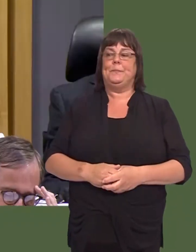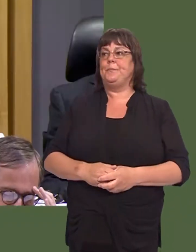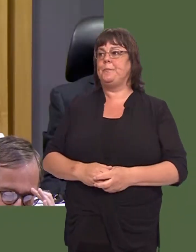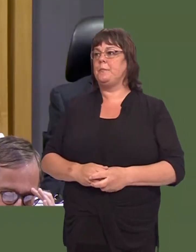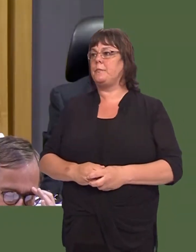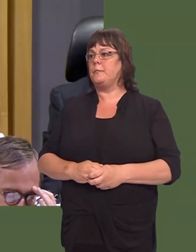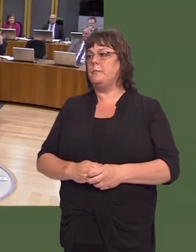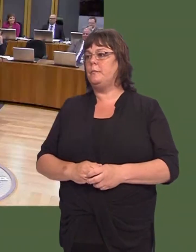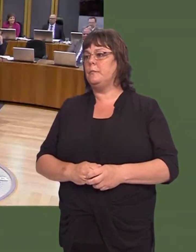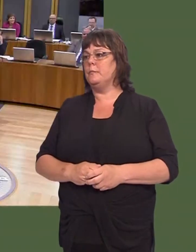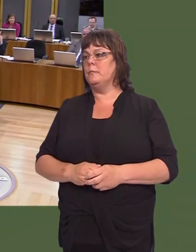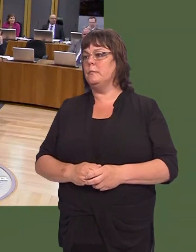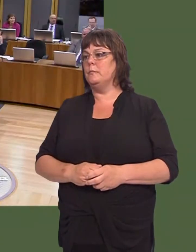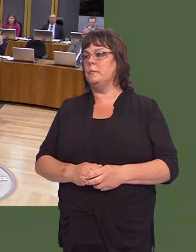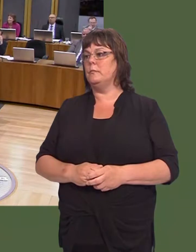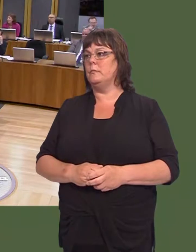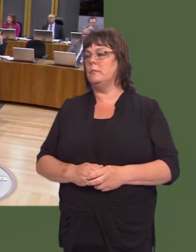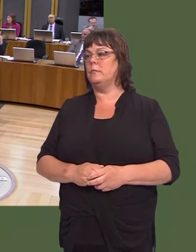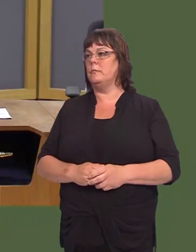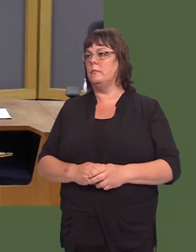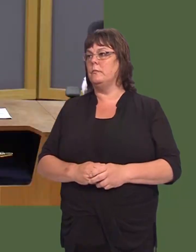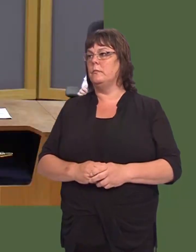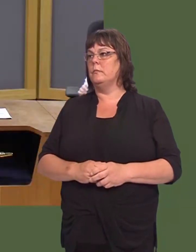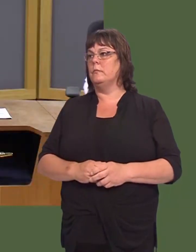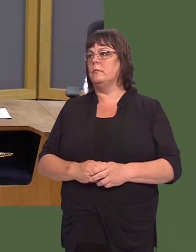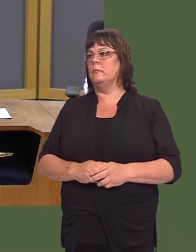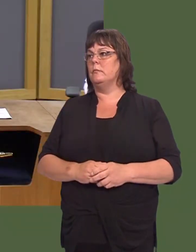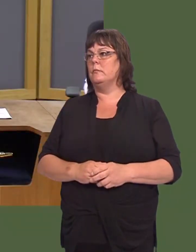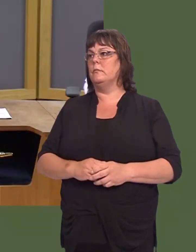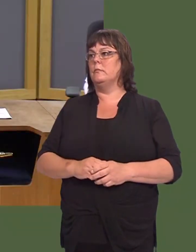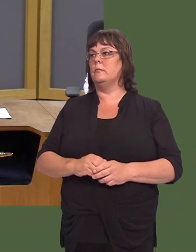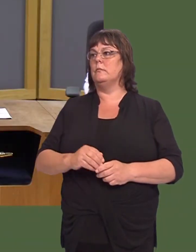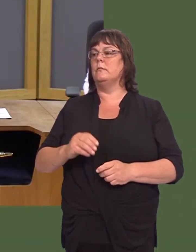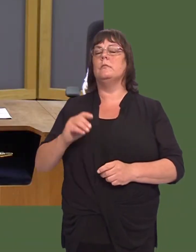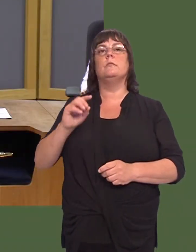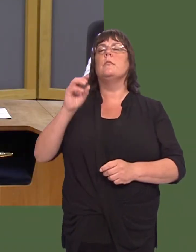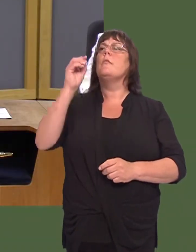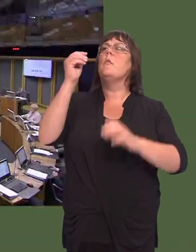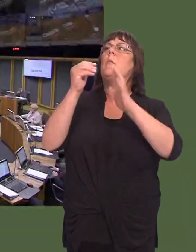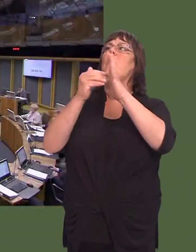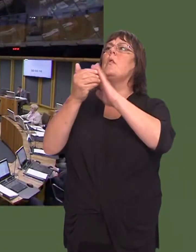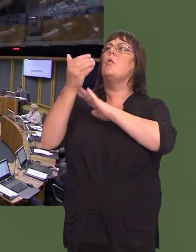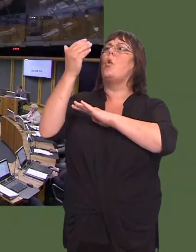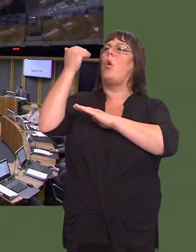Dawn Bowden: First Minister, a couple of months ago the Naylor report was published, and the